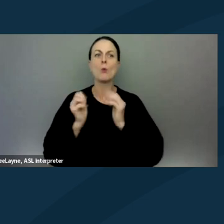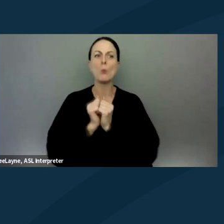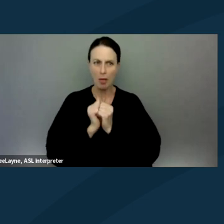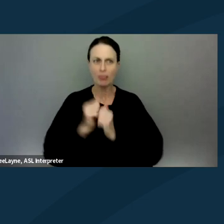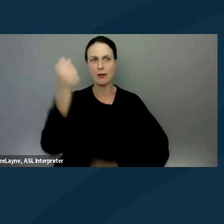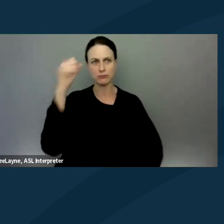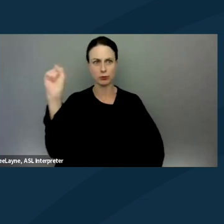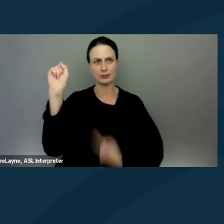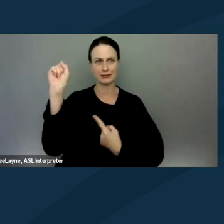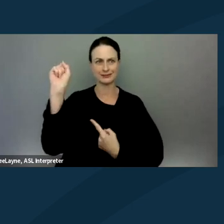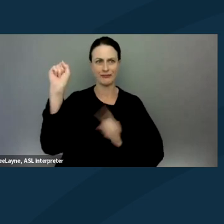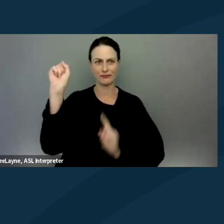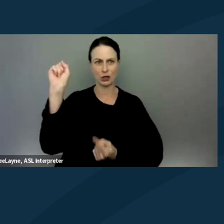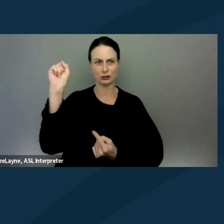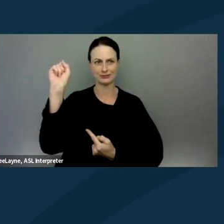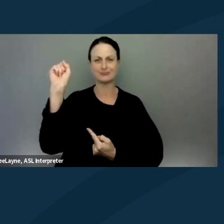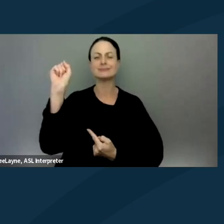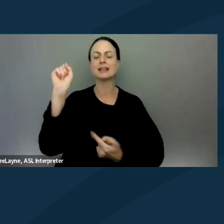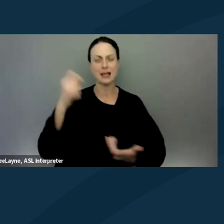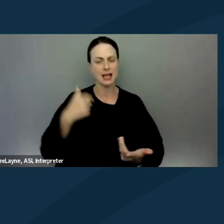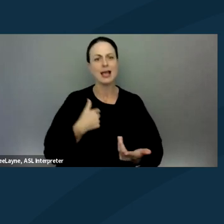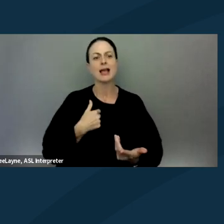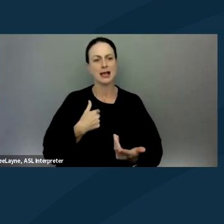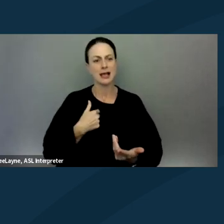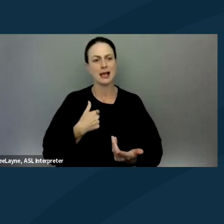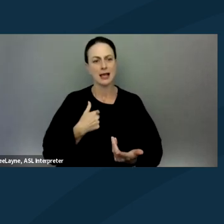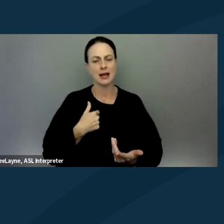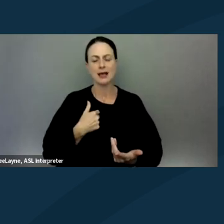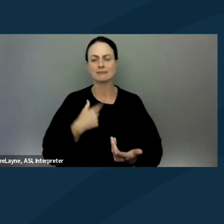And I think that it's vital